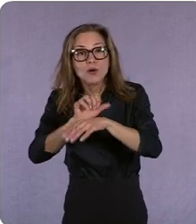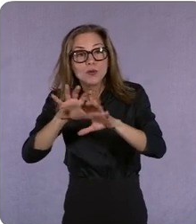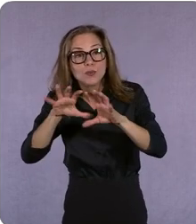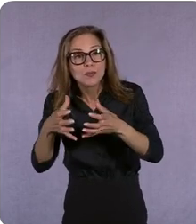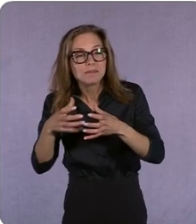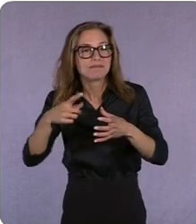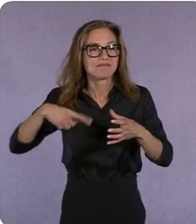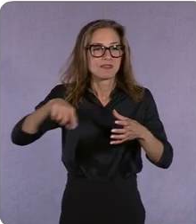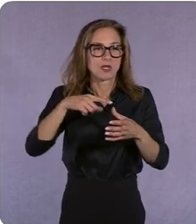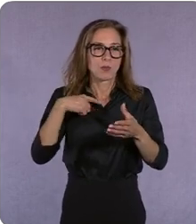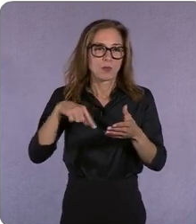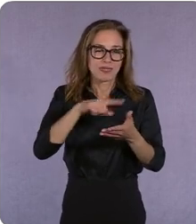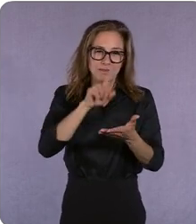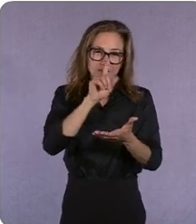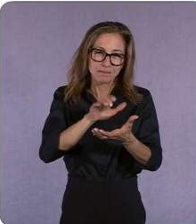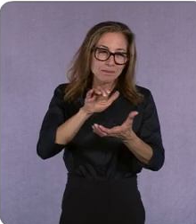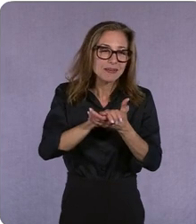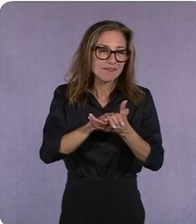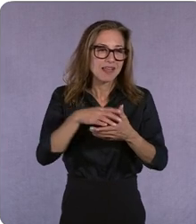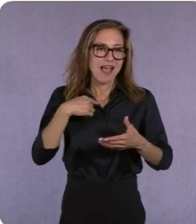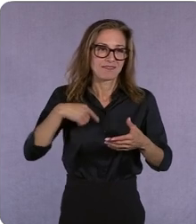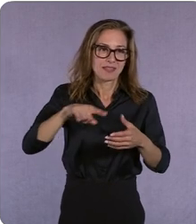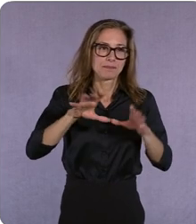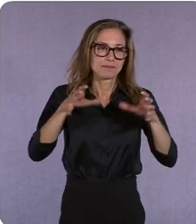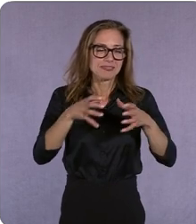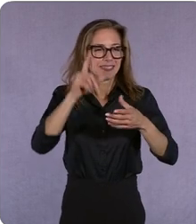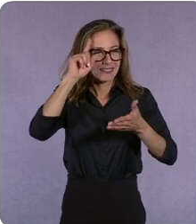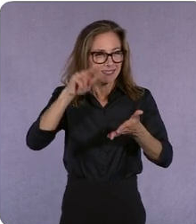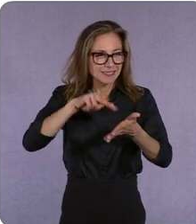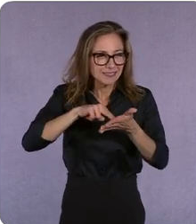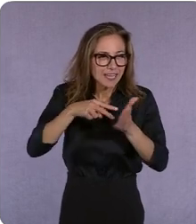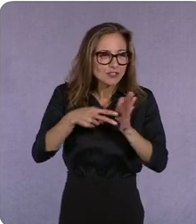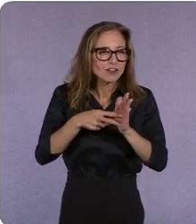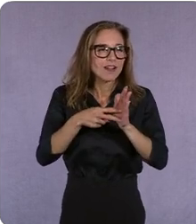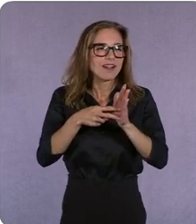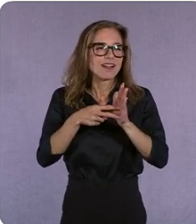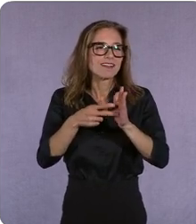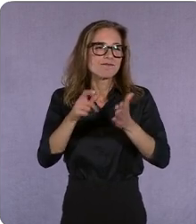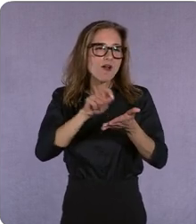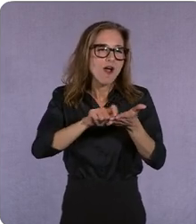that we have that intentional office authorship will be seen and felt by the intentional viewer